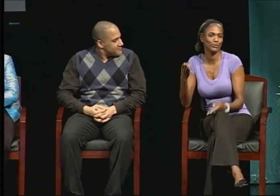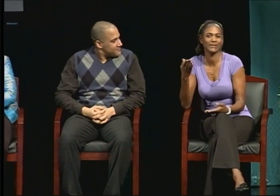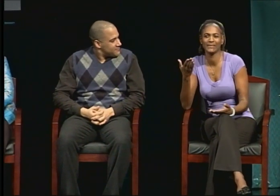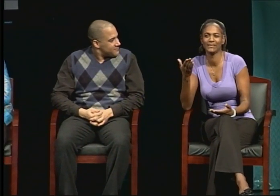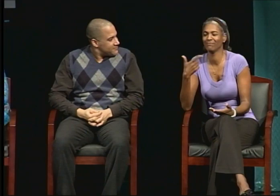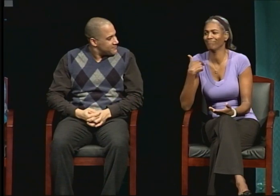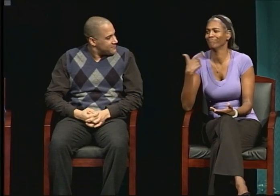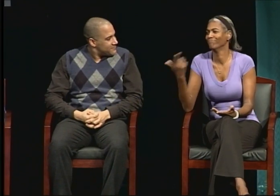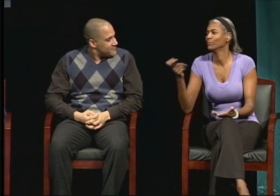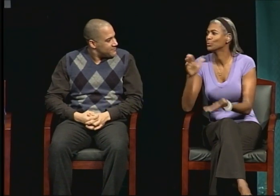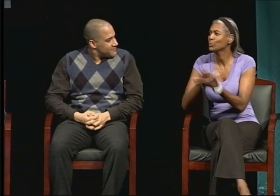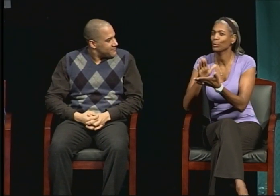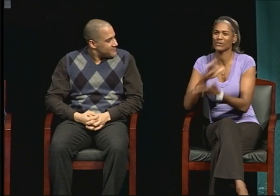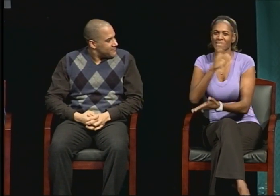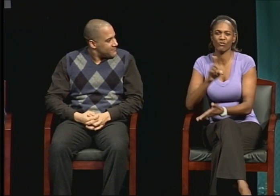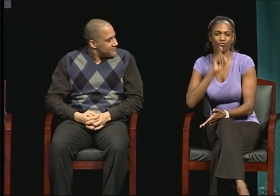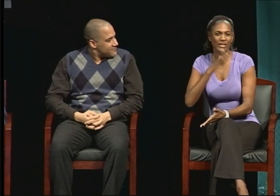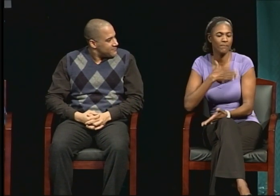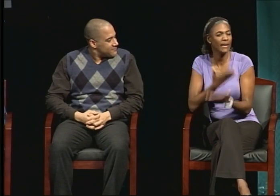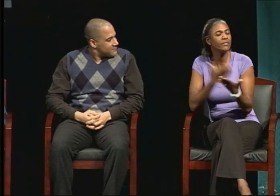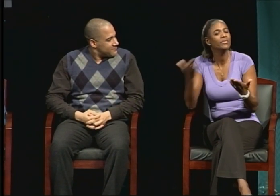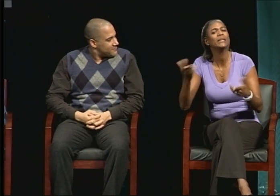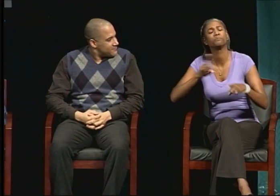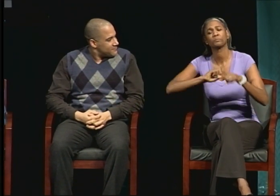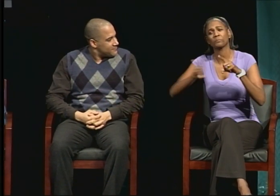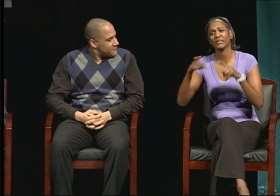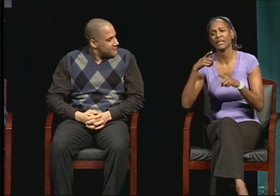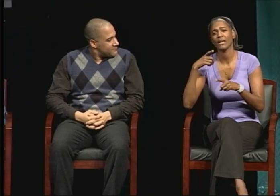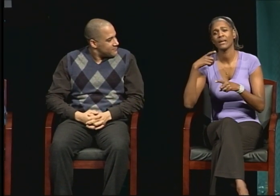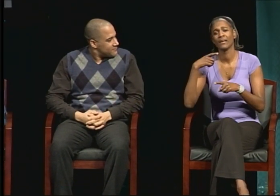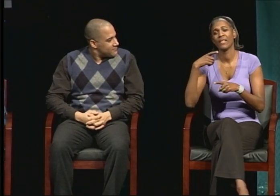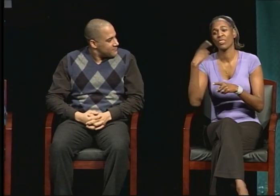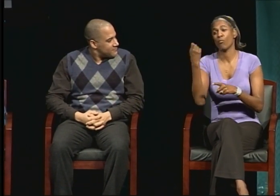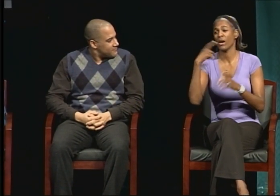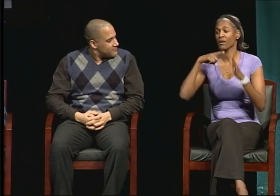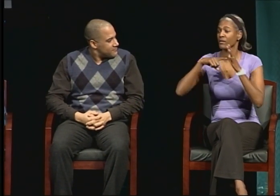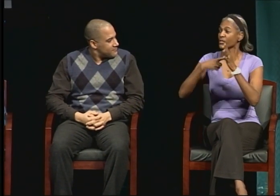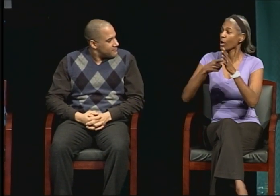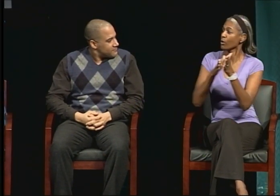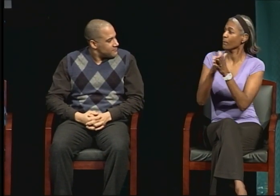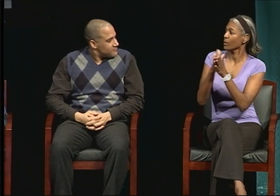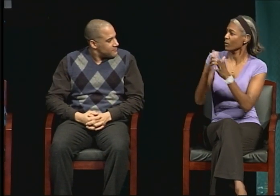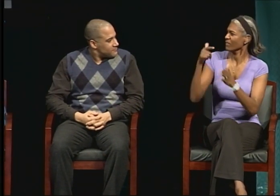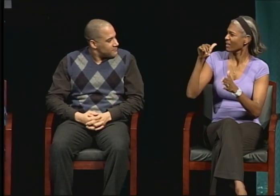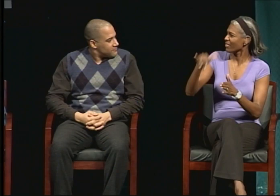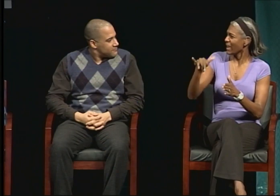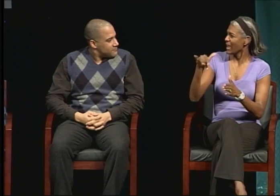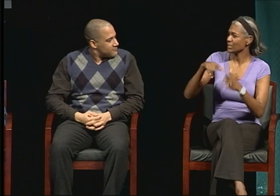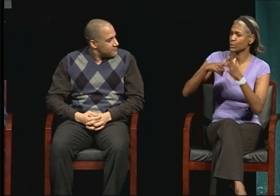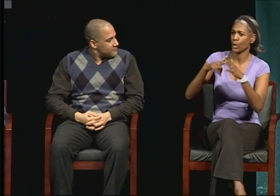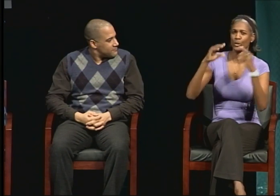Really what started motivating me was starting to teach here in English. I believe it was '99-2000.